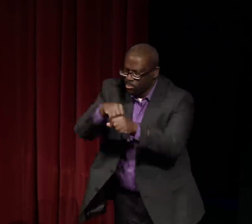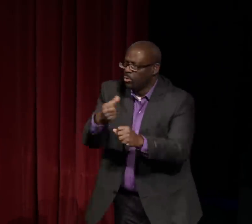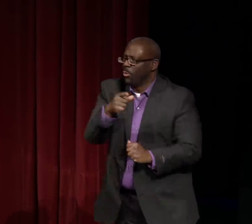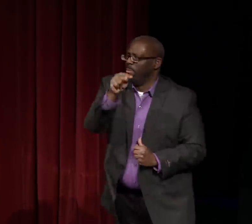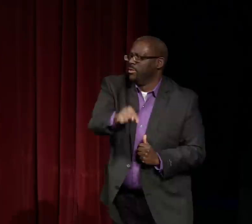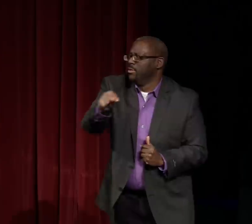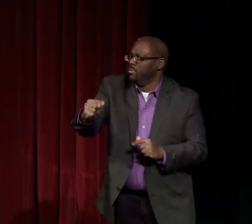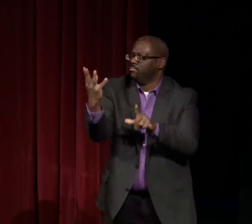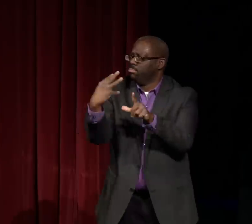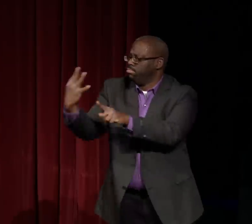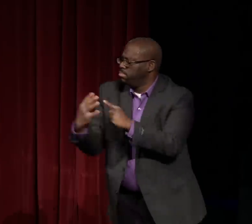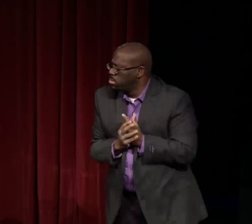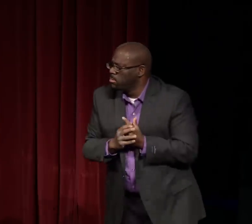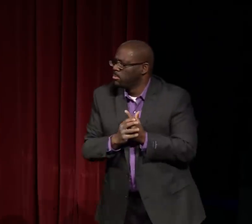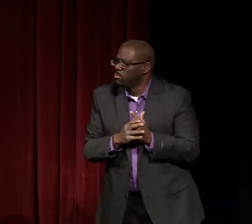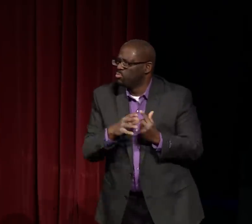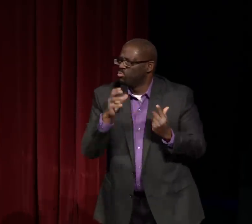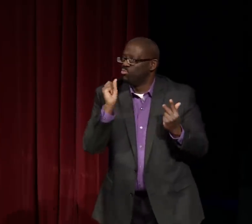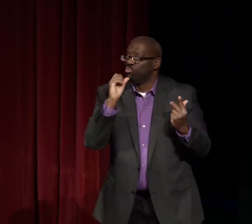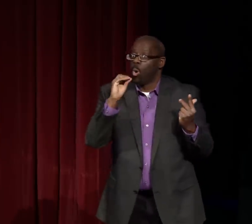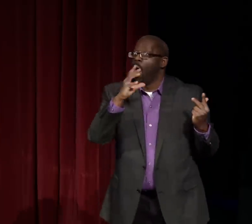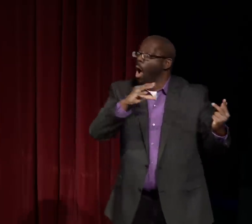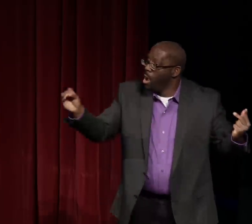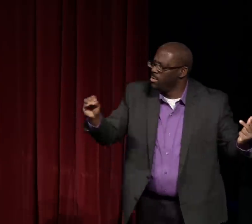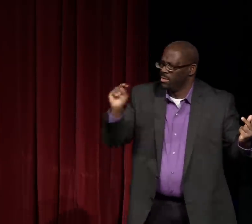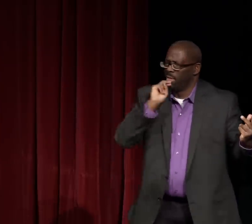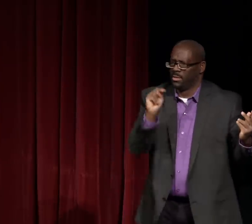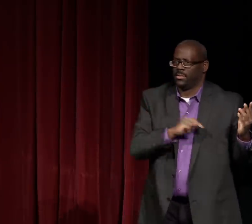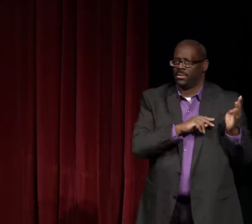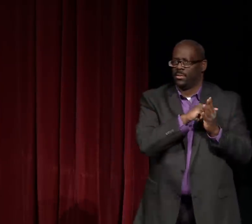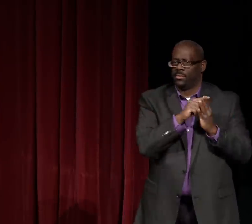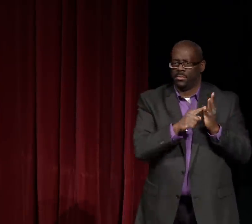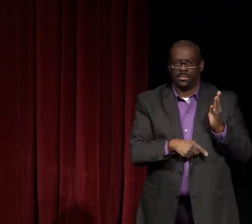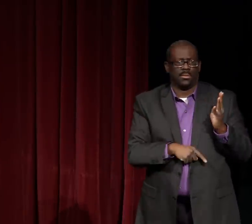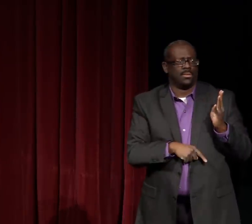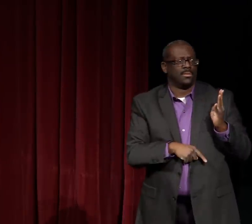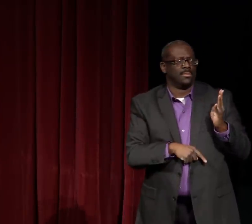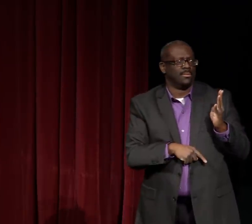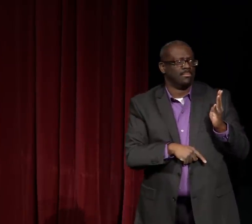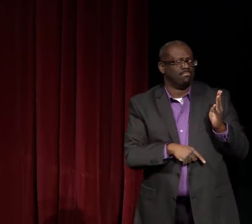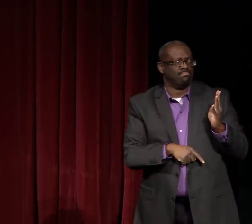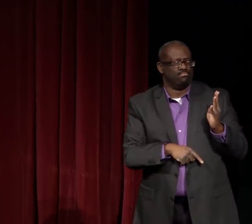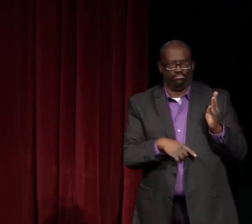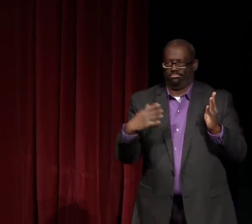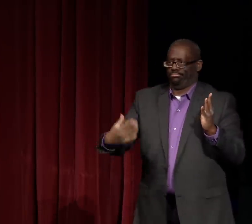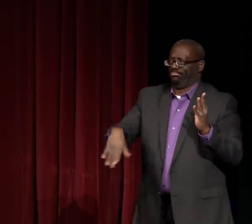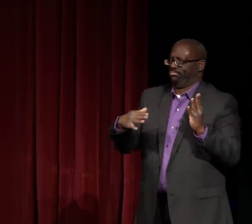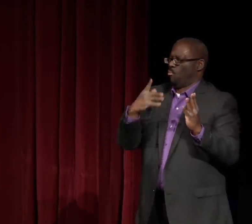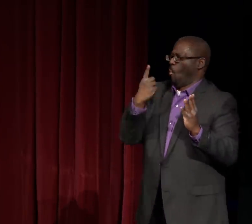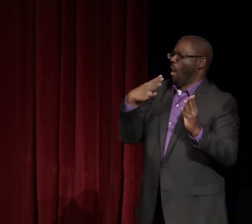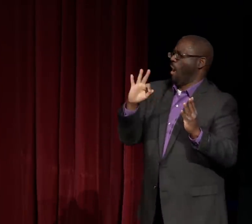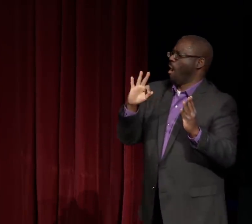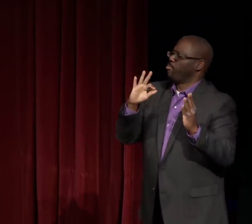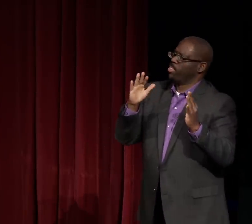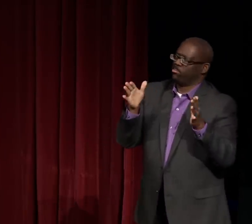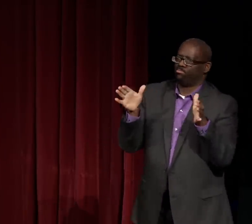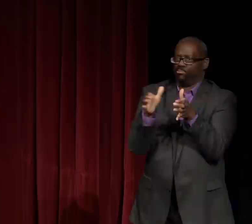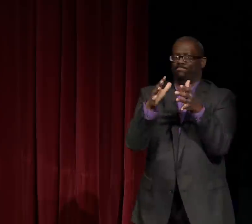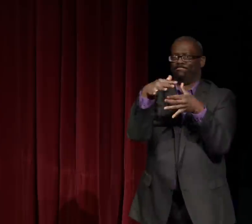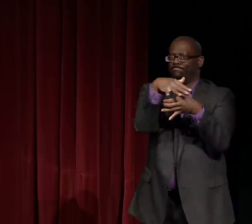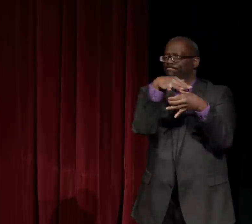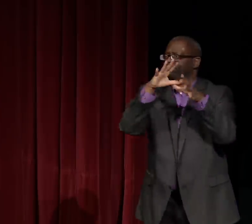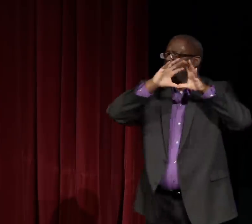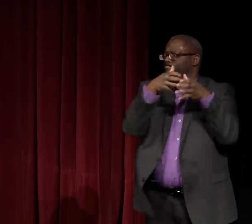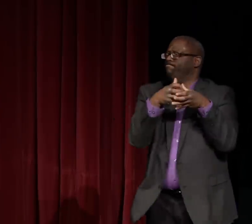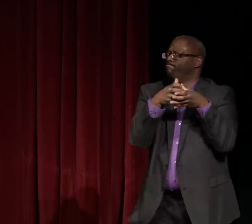And our MJ Bienvenu is another frequently-used sign model.